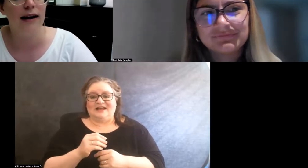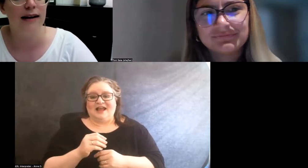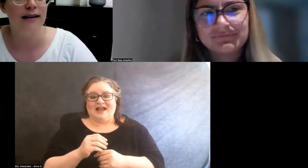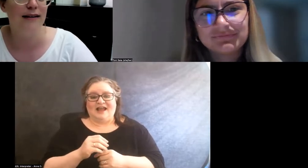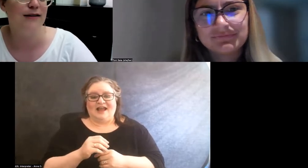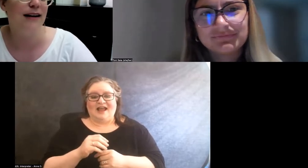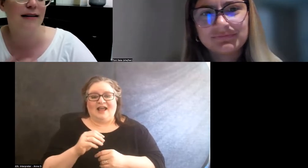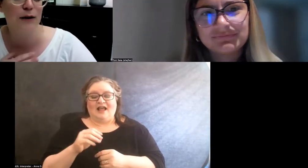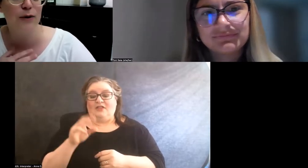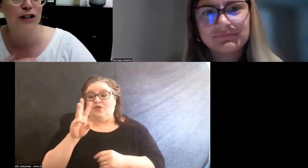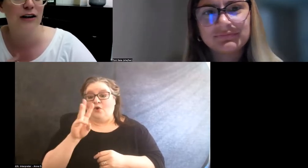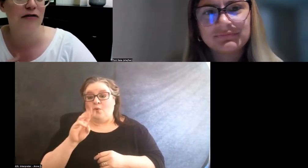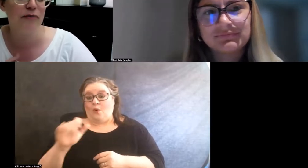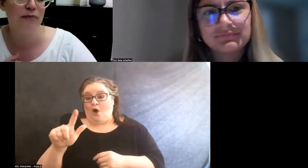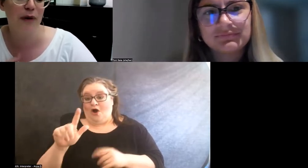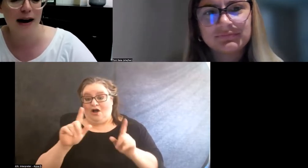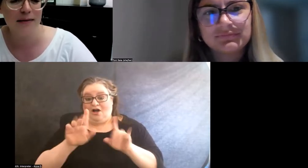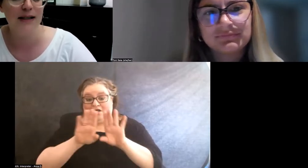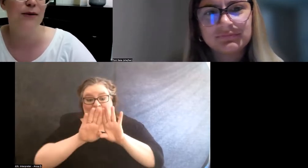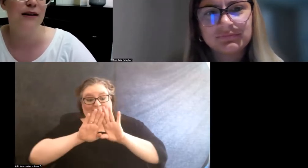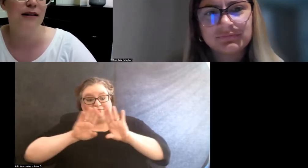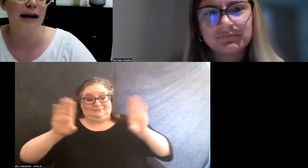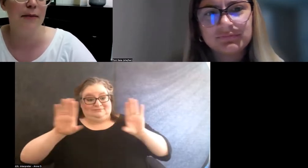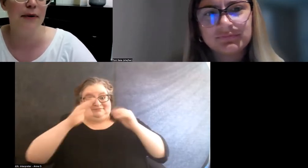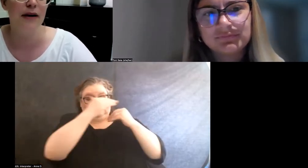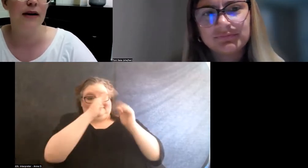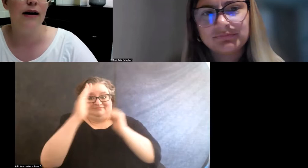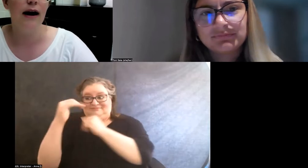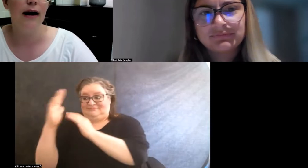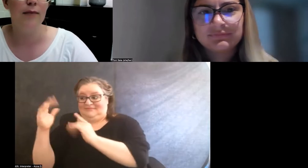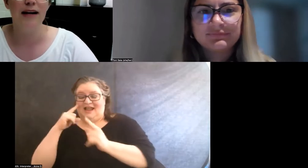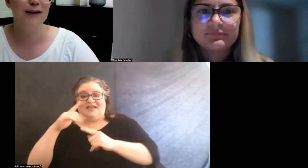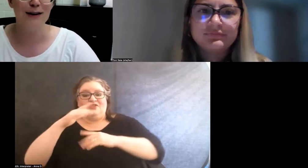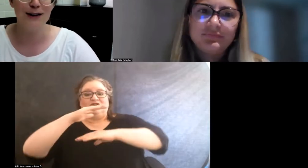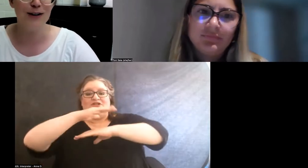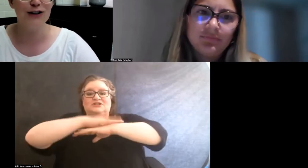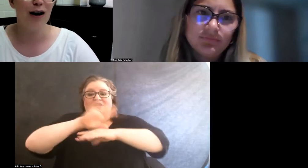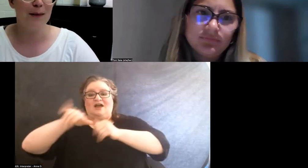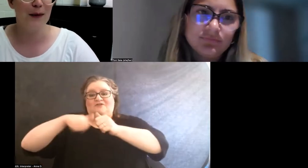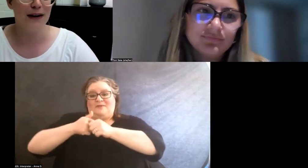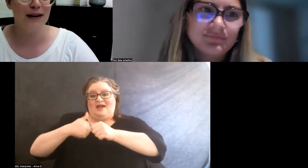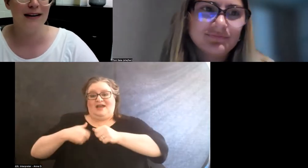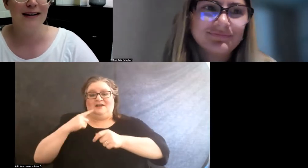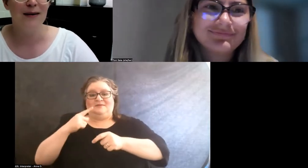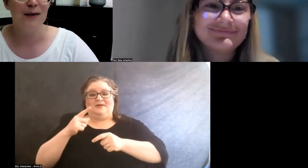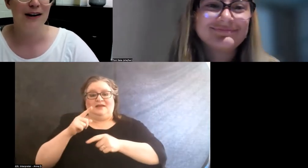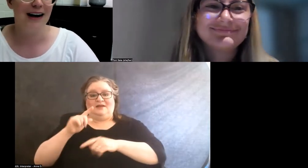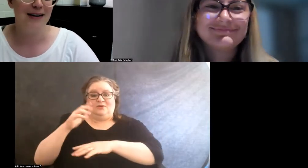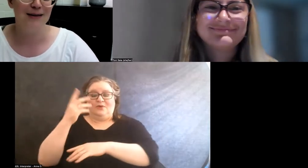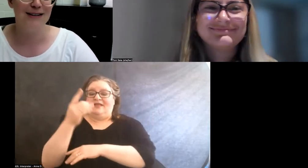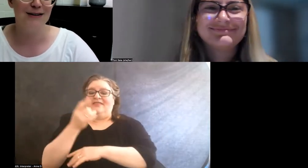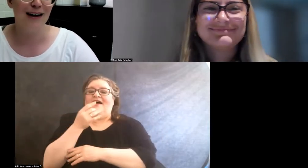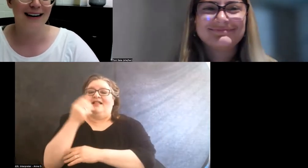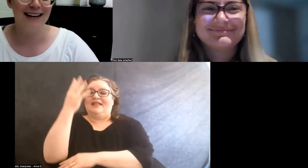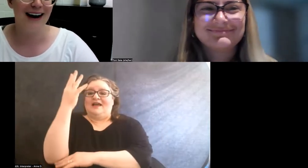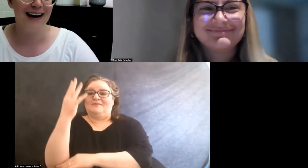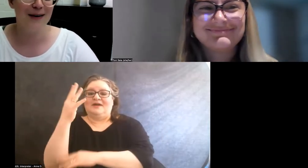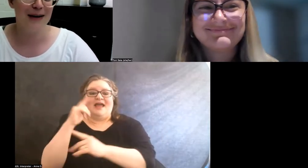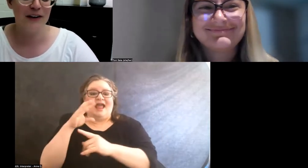and there's like a little bookshelf behind me with a lamp and there's also a chalkboard where I was drawing a diagram